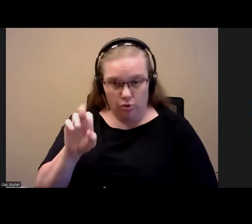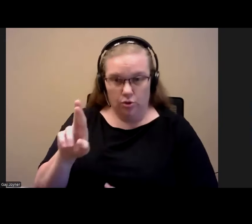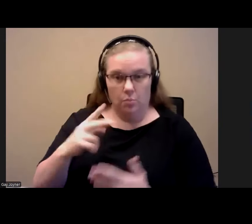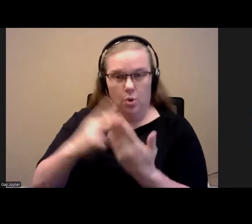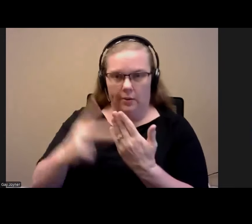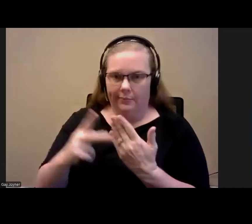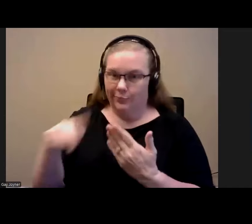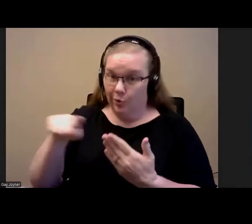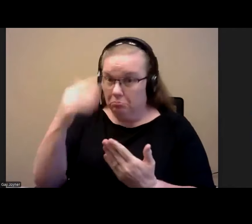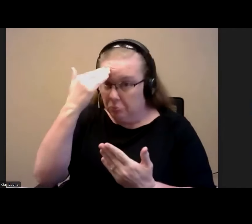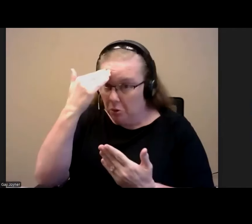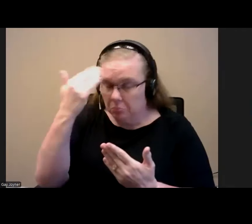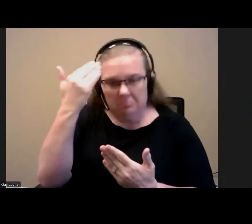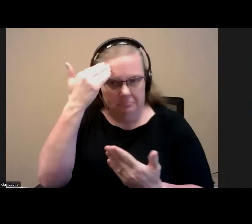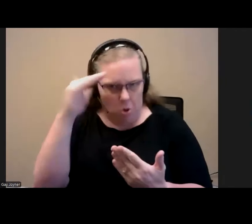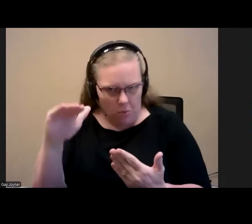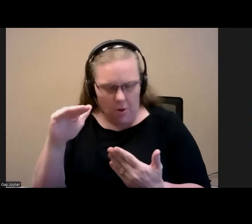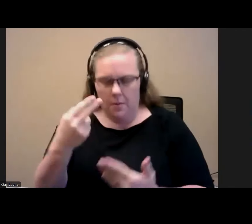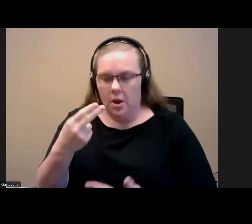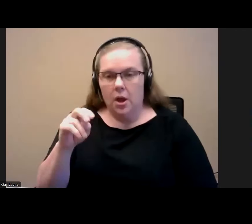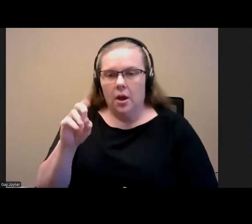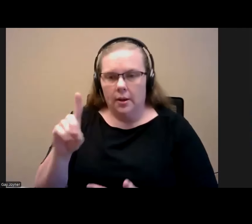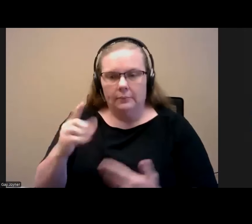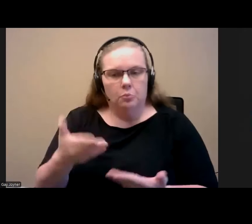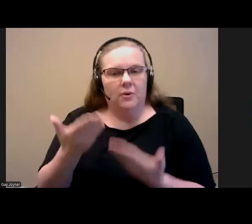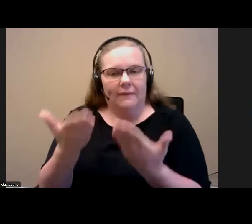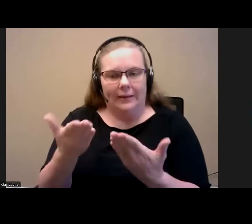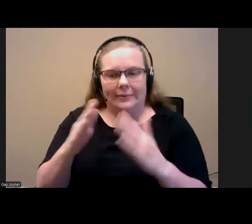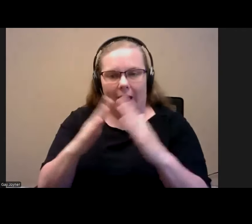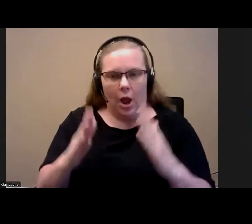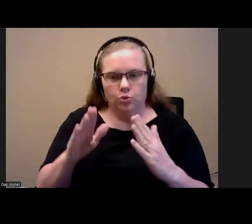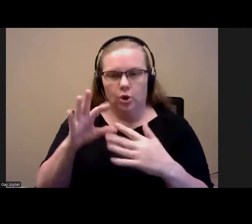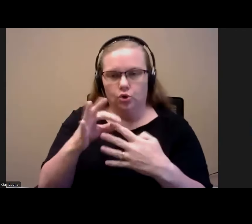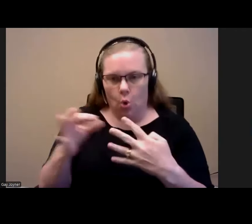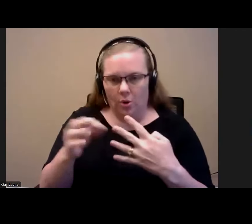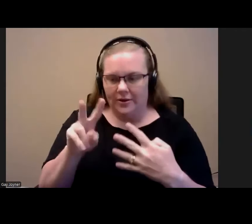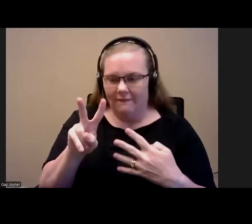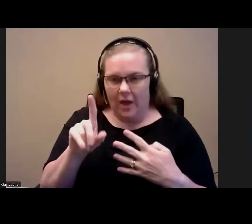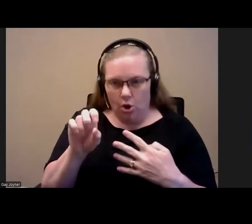the voucher programs know that HUD provides housing choice vouchers across the country.